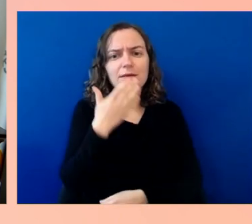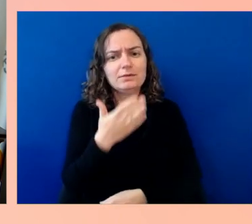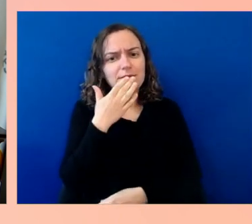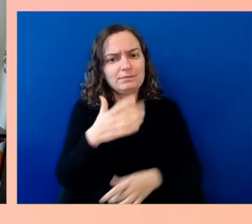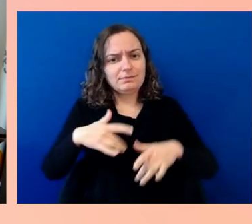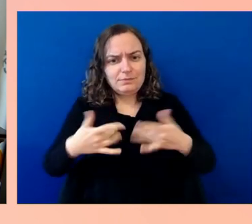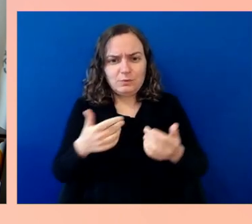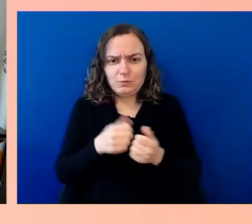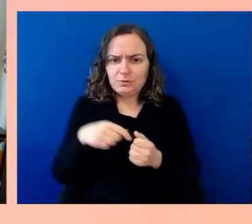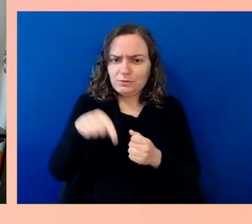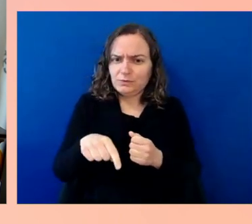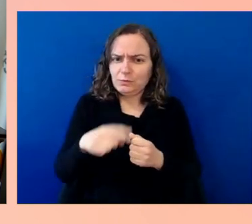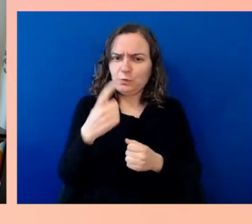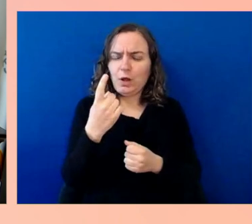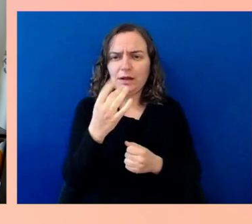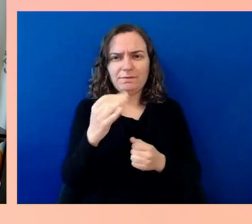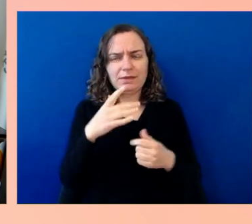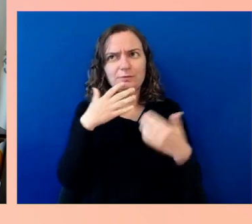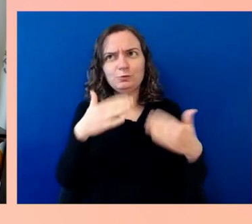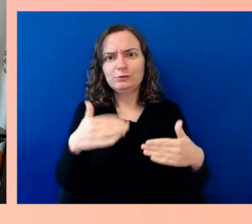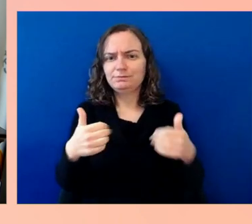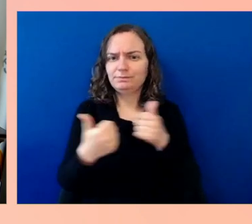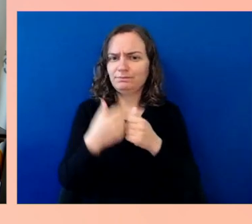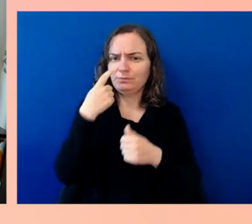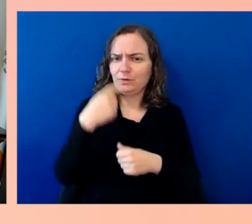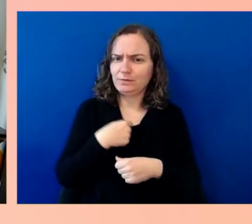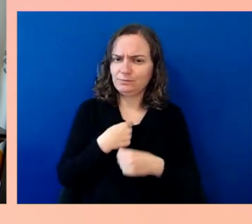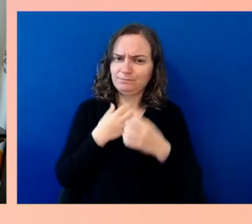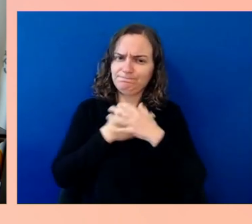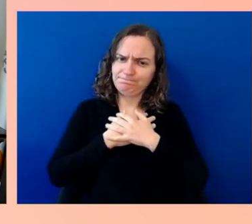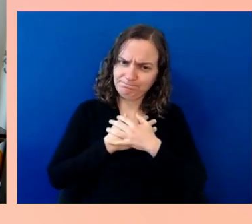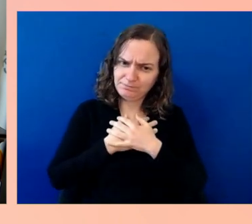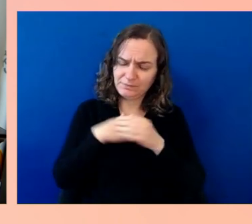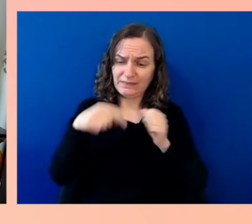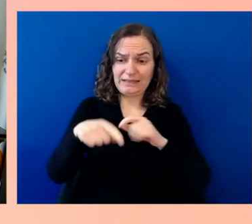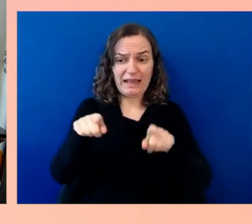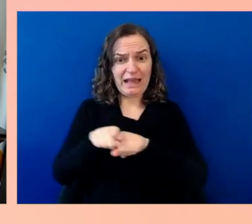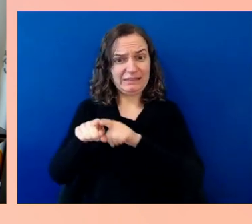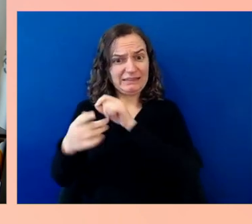a good job at doing what policy is supposed to do, which is tear down